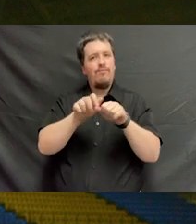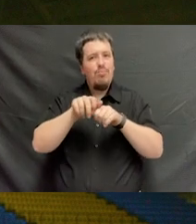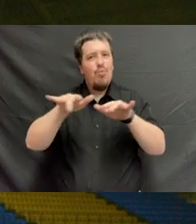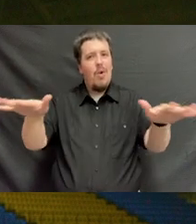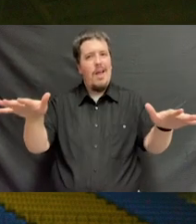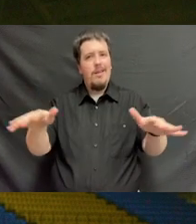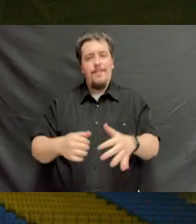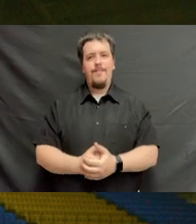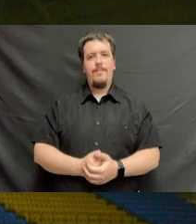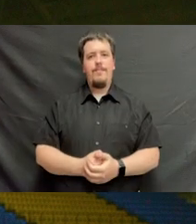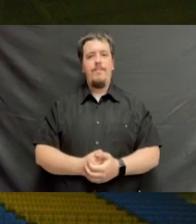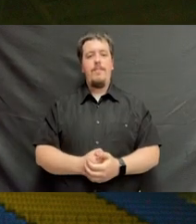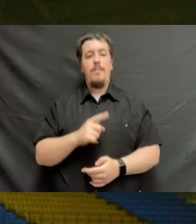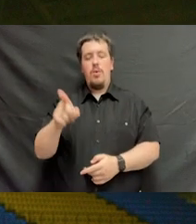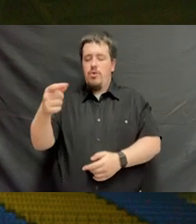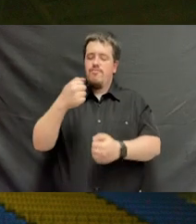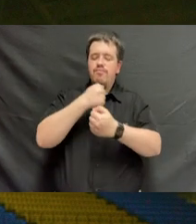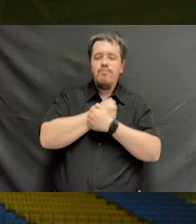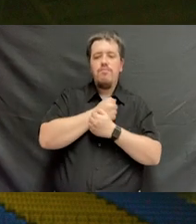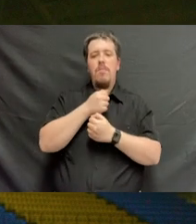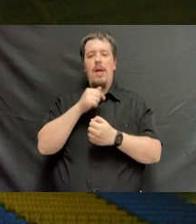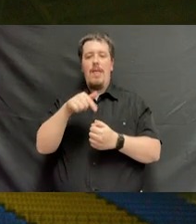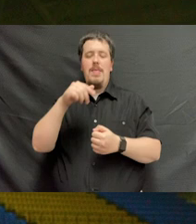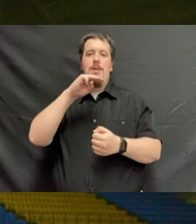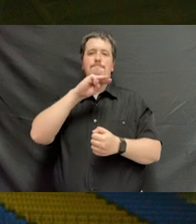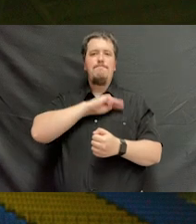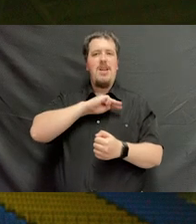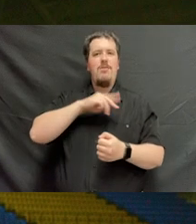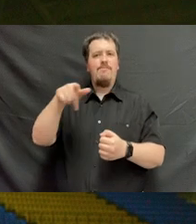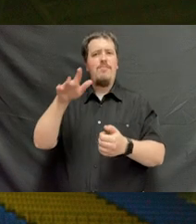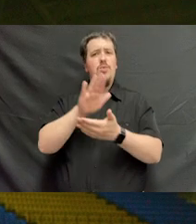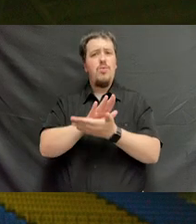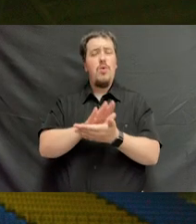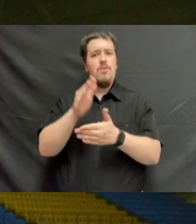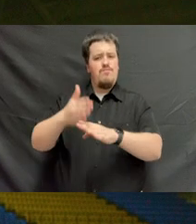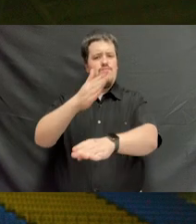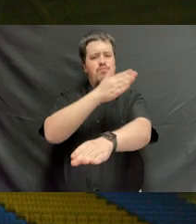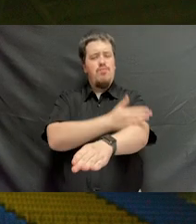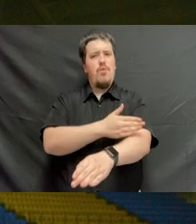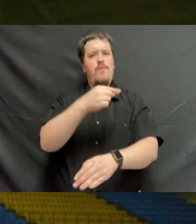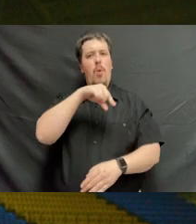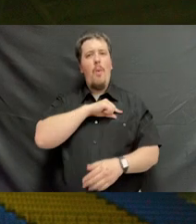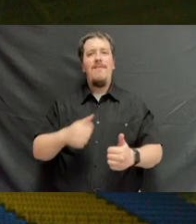In doing so, you've embraced our institutional mission to improve the quality of life for the people of our region.